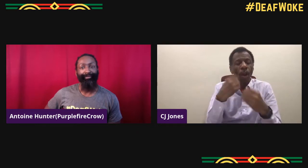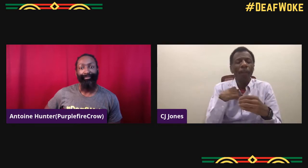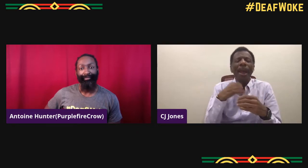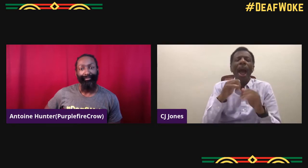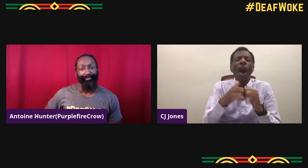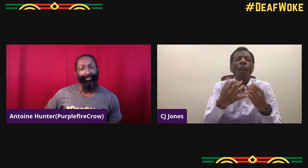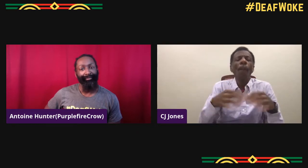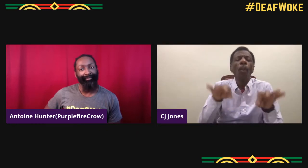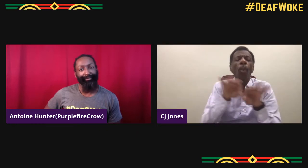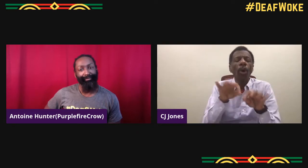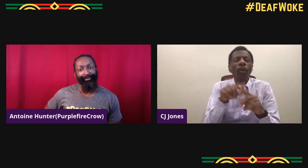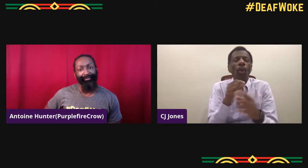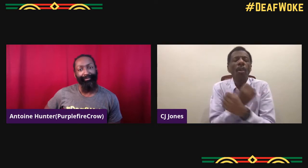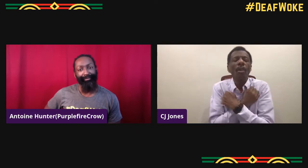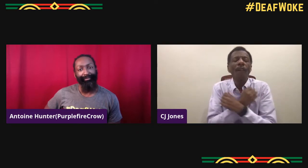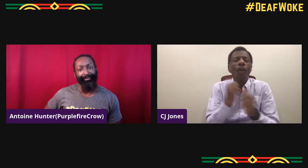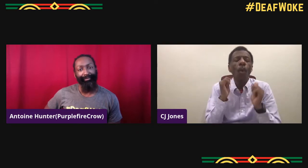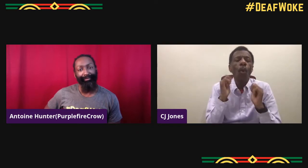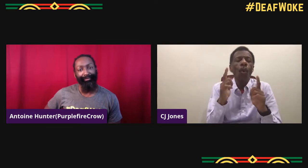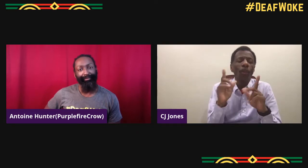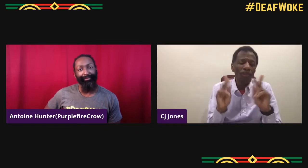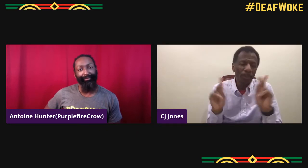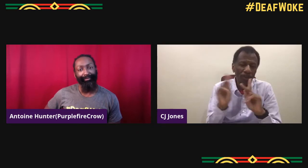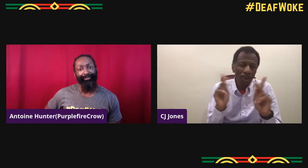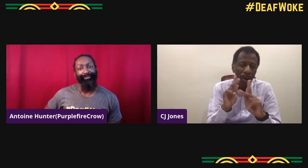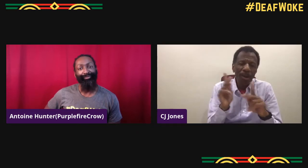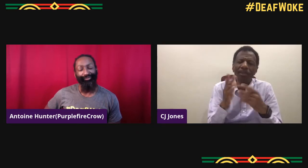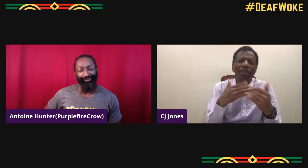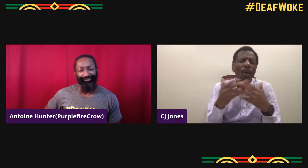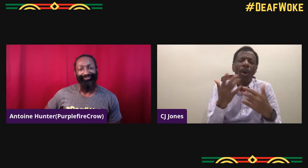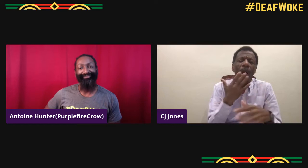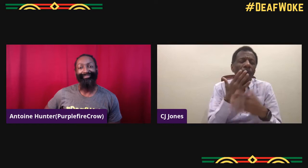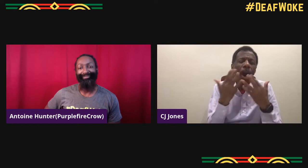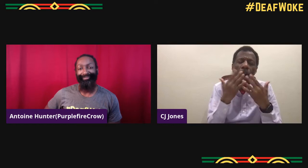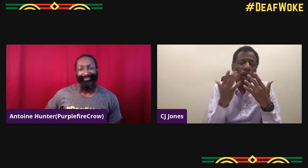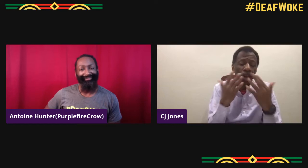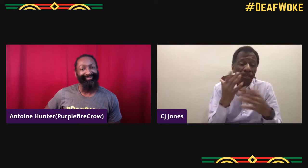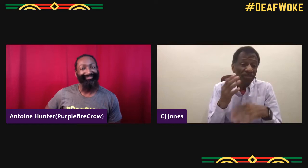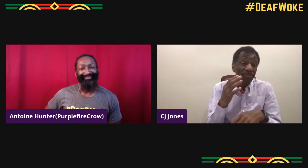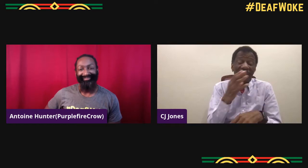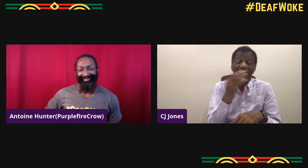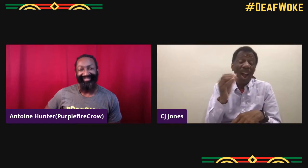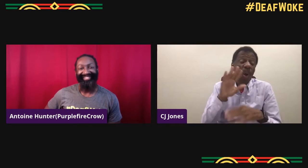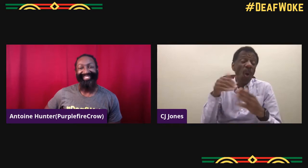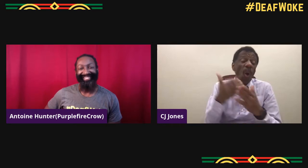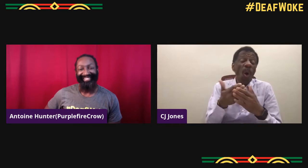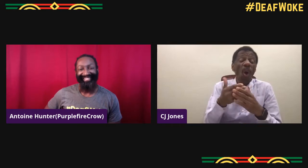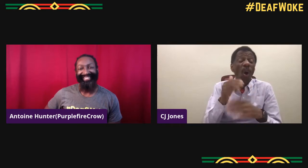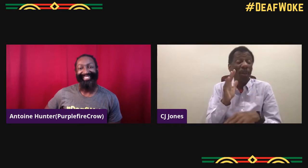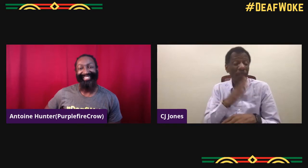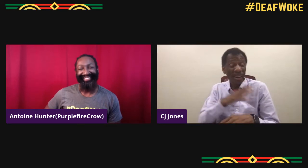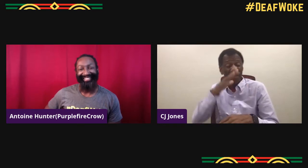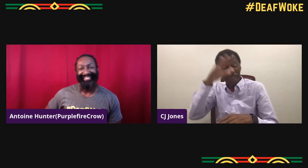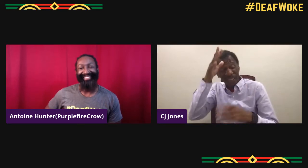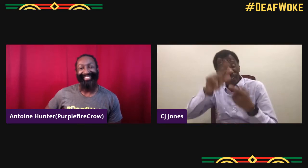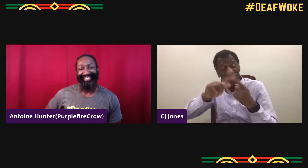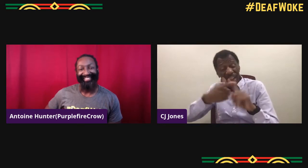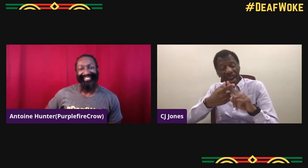didn't want to really have that segregation. My parents love, didn't care what color skin you were,